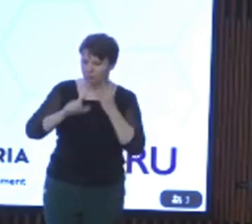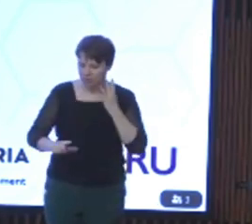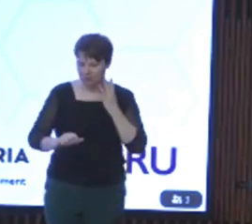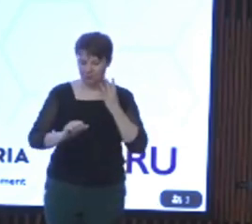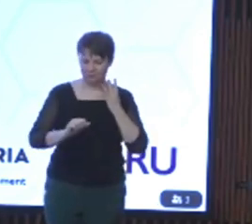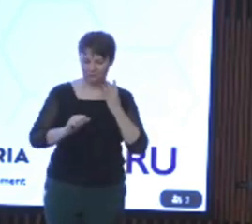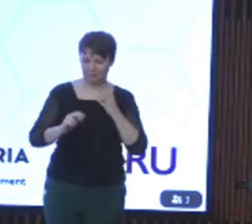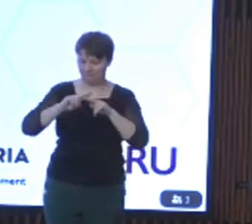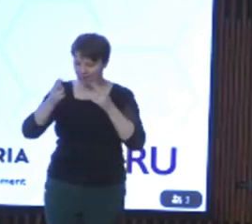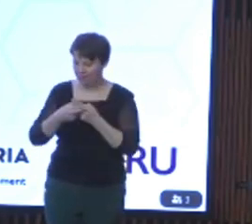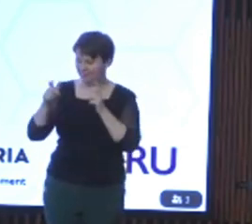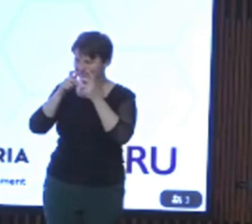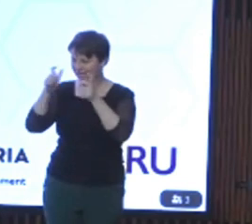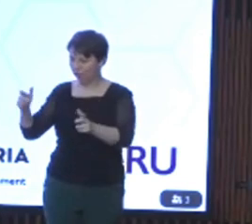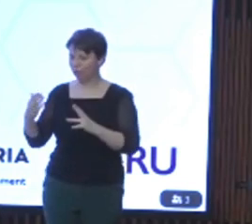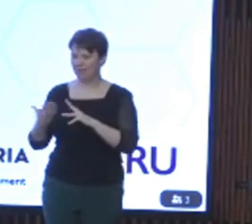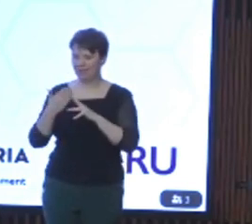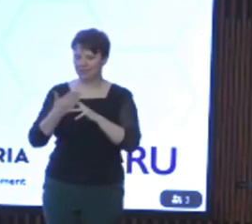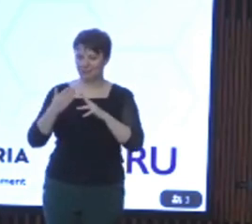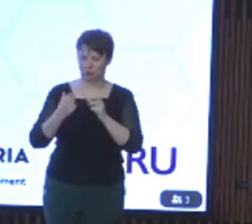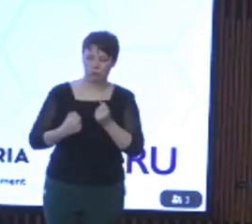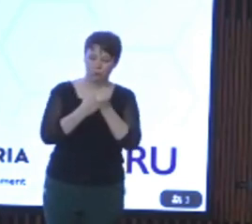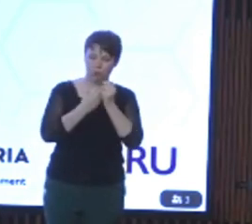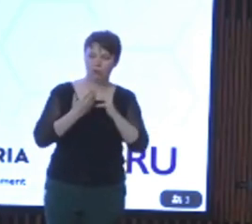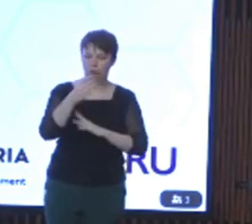and carers, to access the support care and treatment they need while they are in hospital.